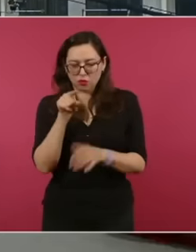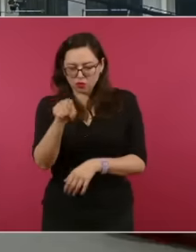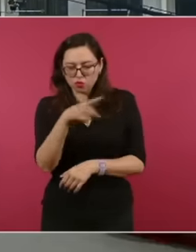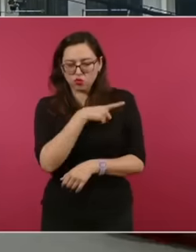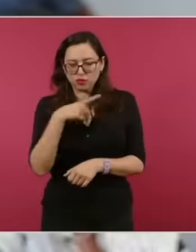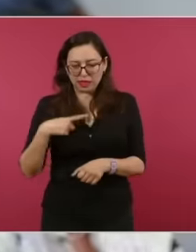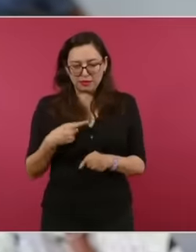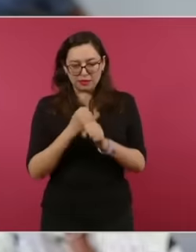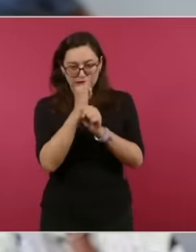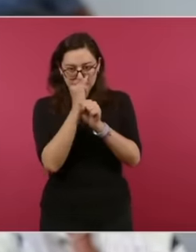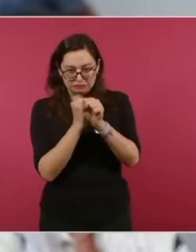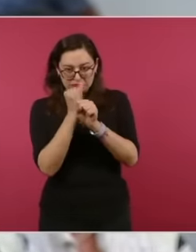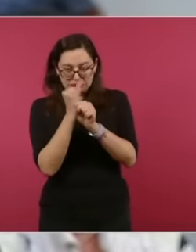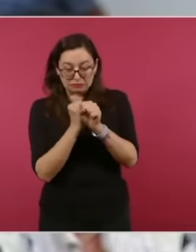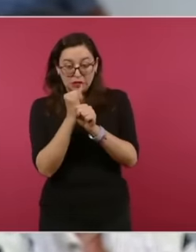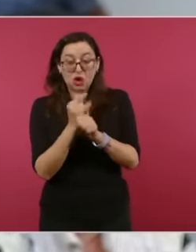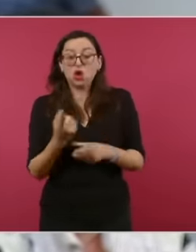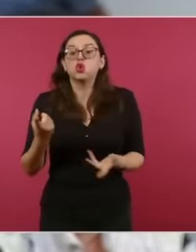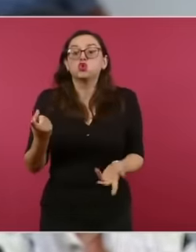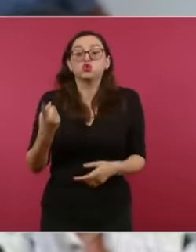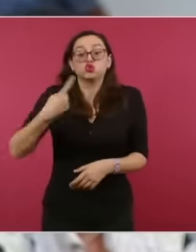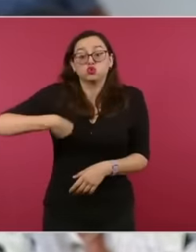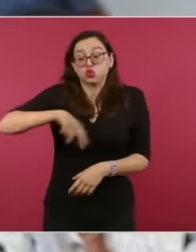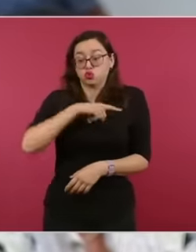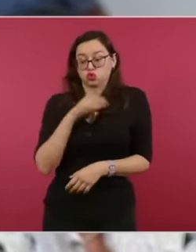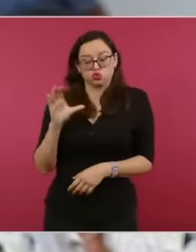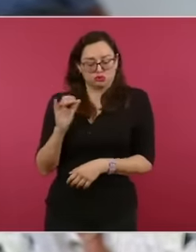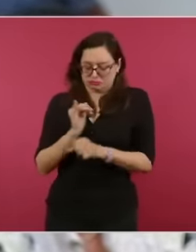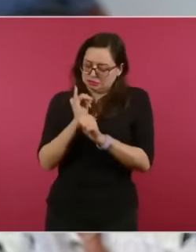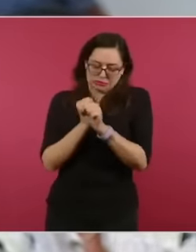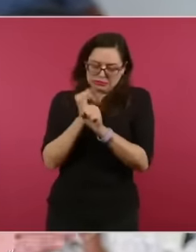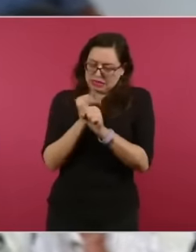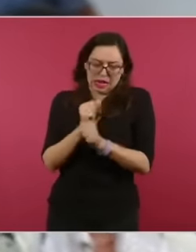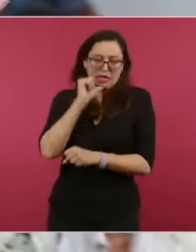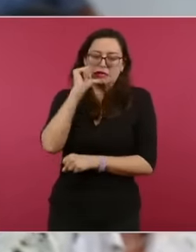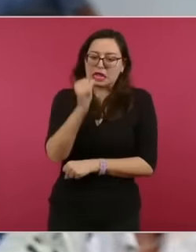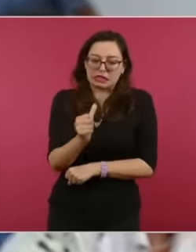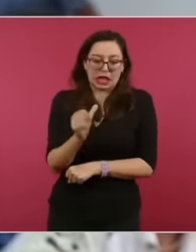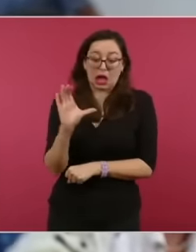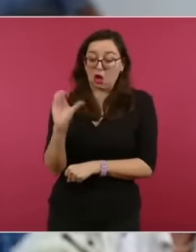careful review. We have spoken with water experts and the statistics from your own government